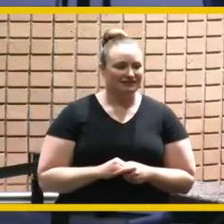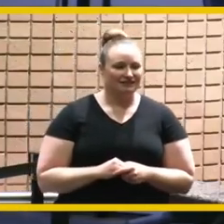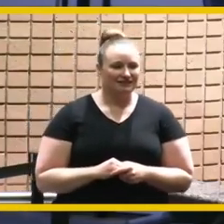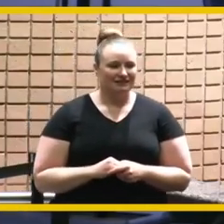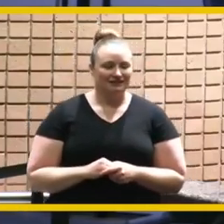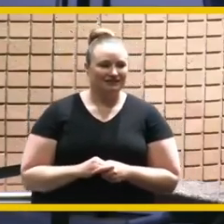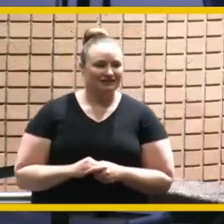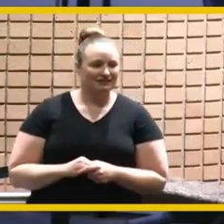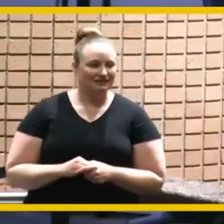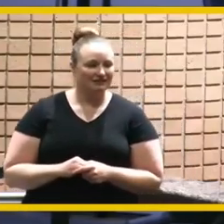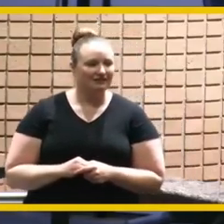all right